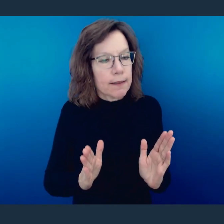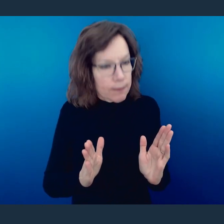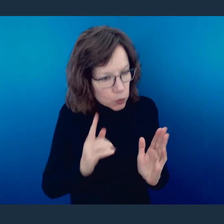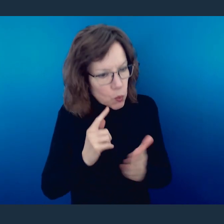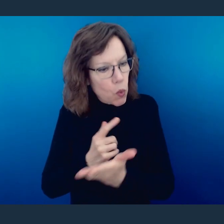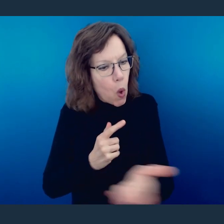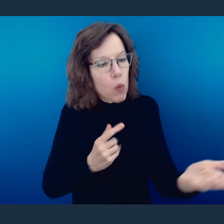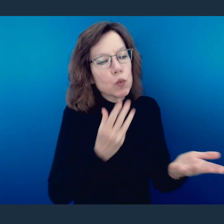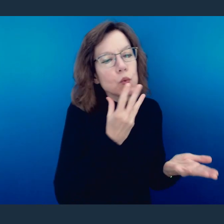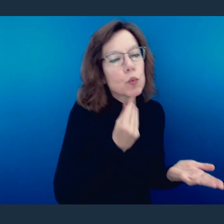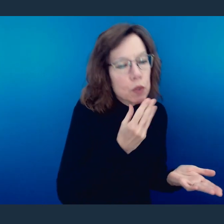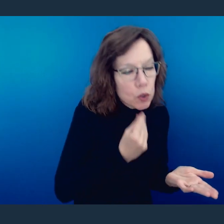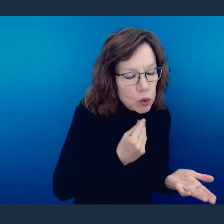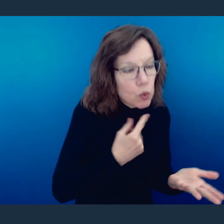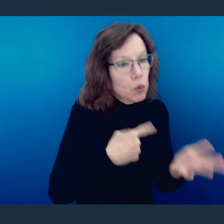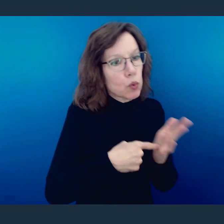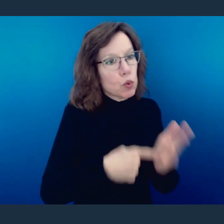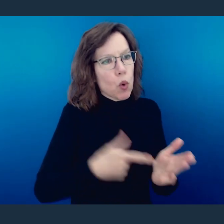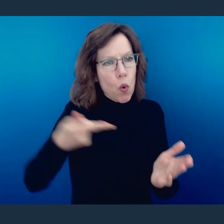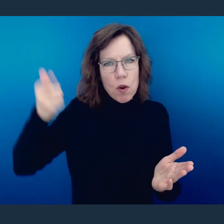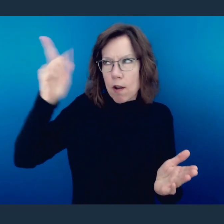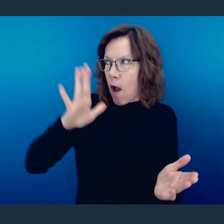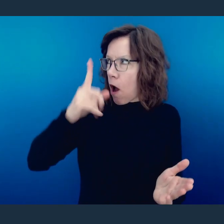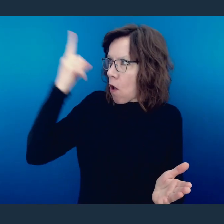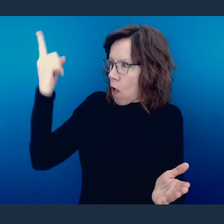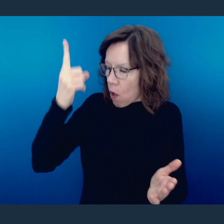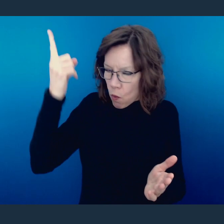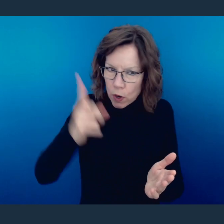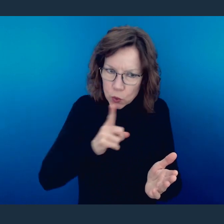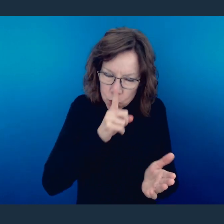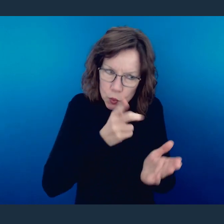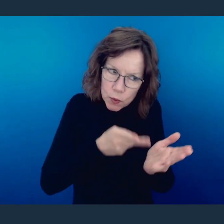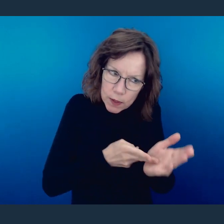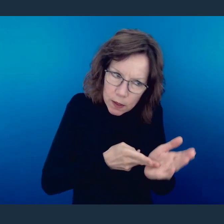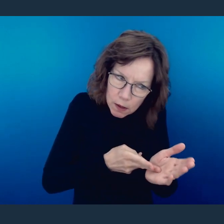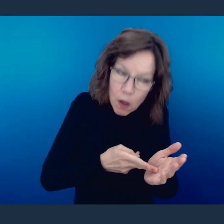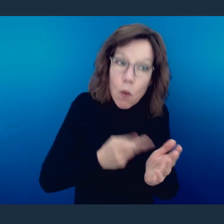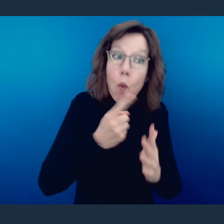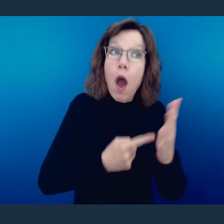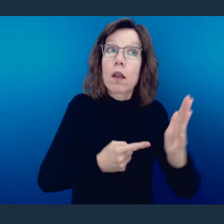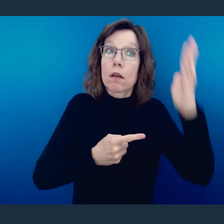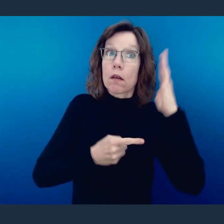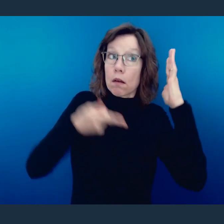the circumcised to show God's truthfulness, in order to confirm the promises given to